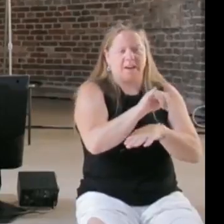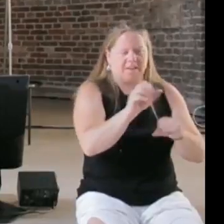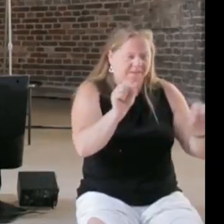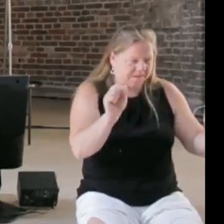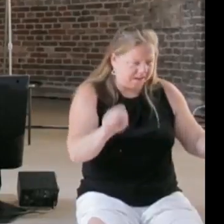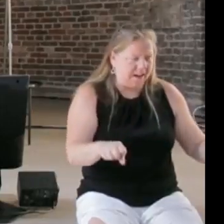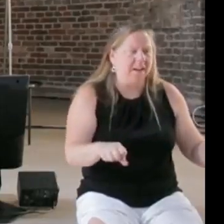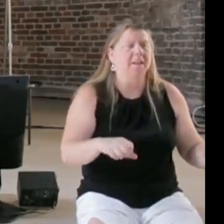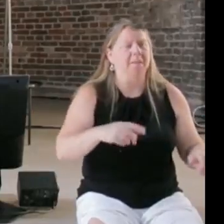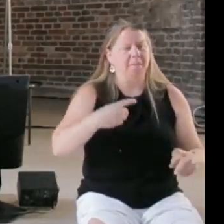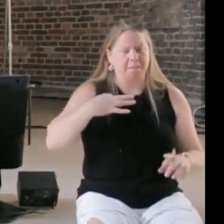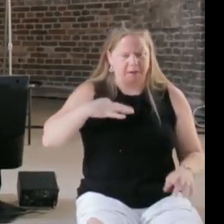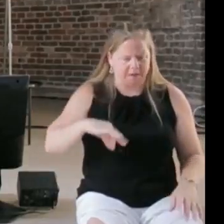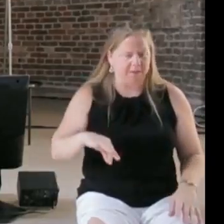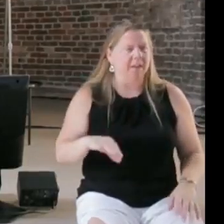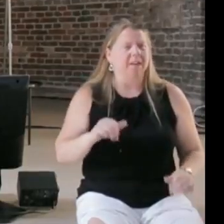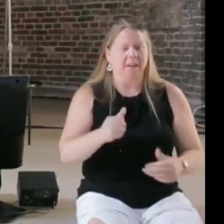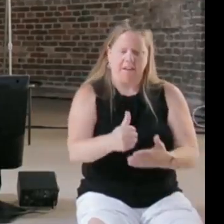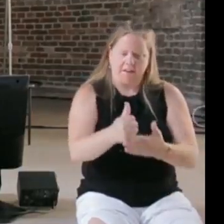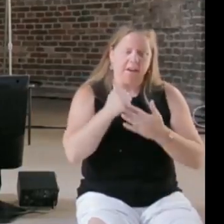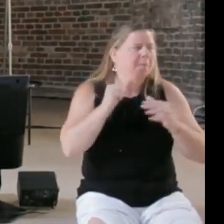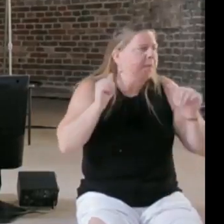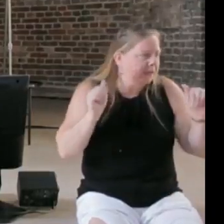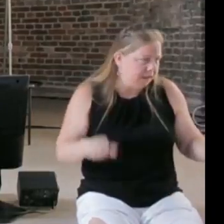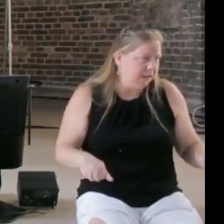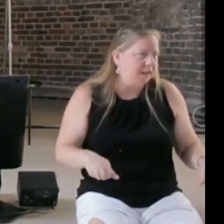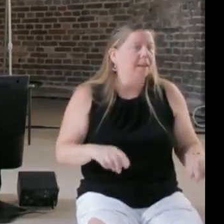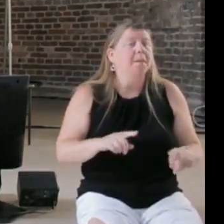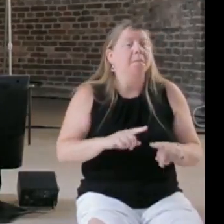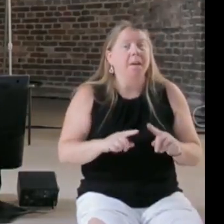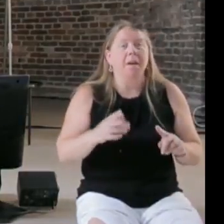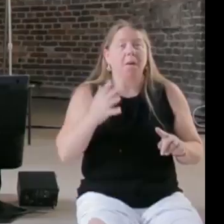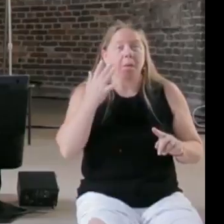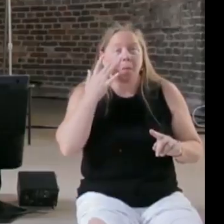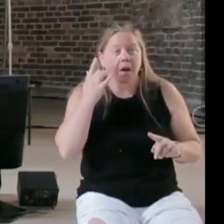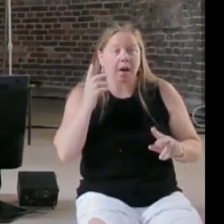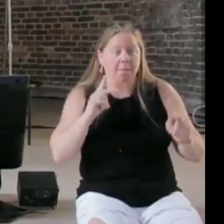can be a huge benefit, but I think the reason perhaps why you were outraged and a lot of